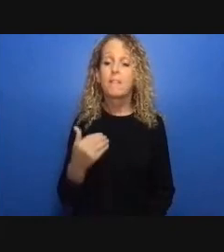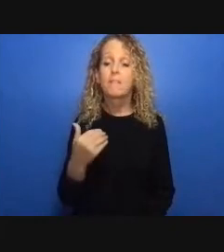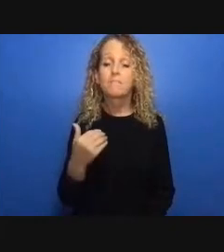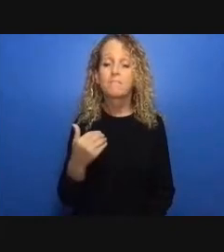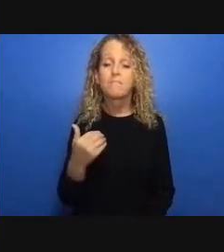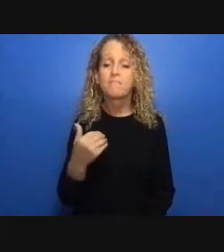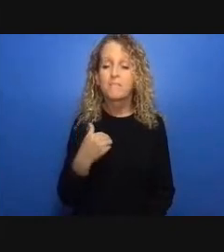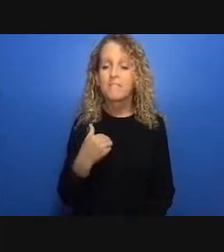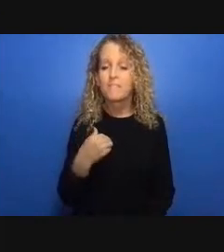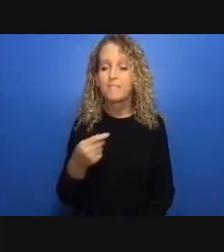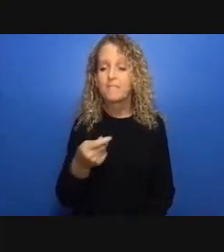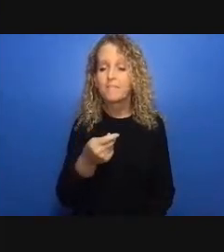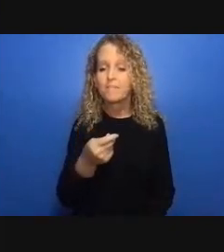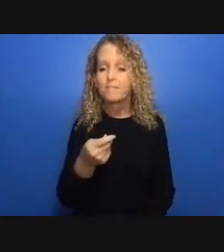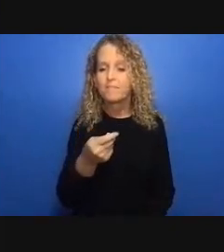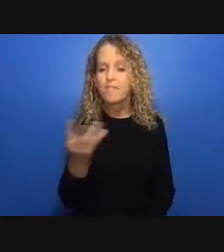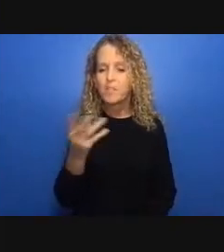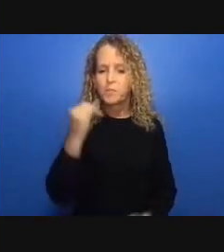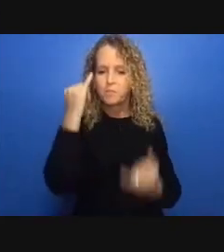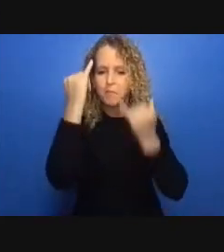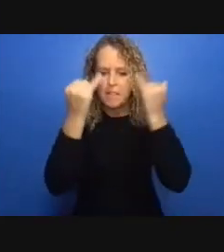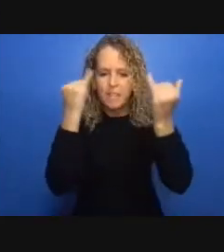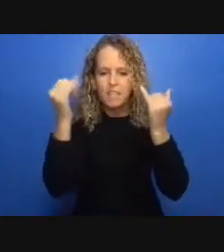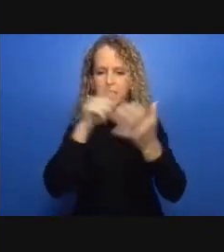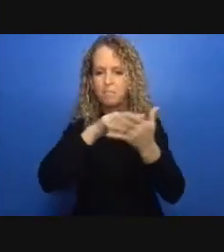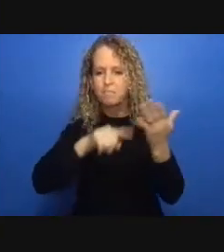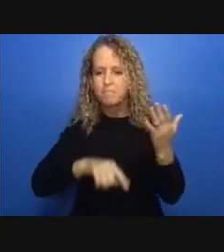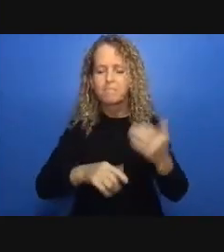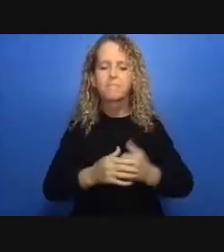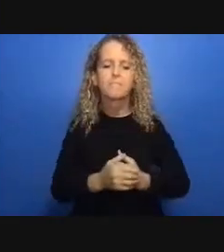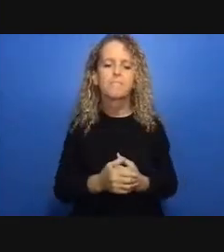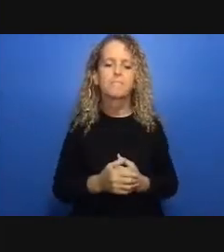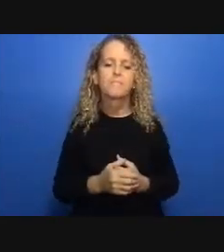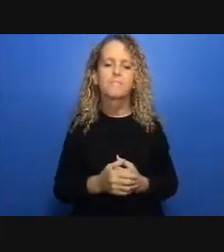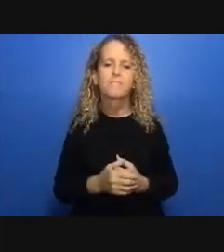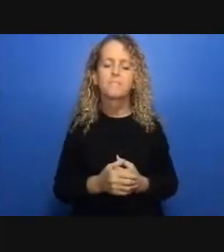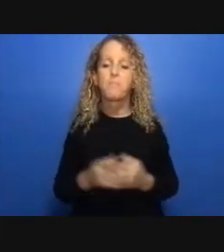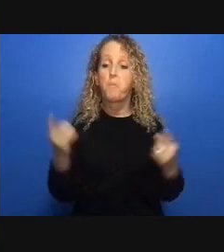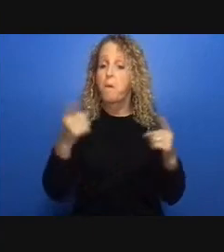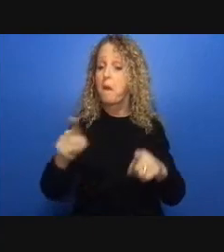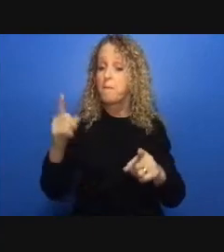overnight to do that so if there is a political will there is the money to do that for sure